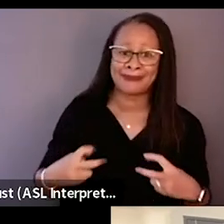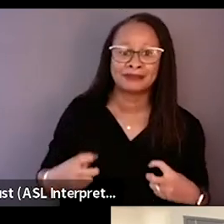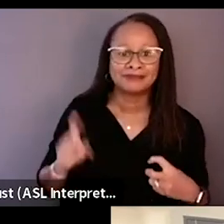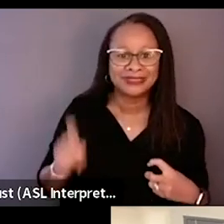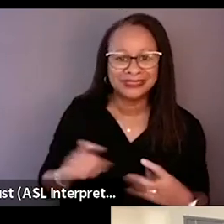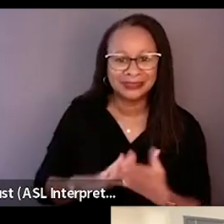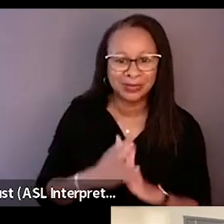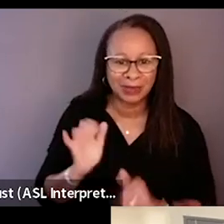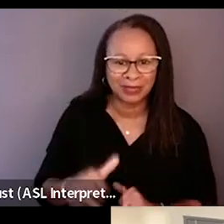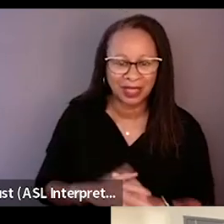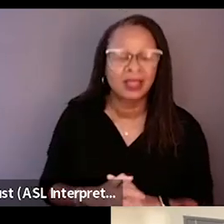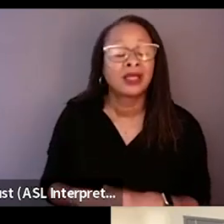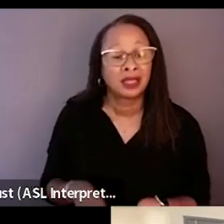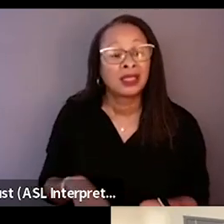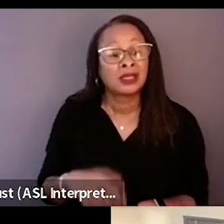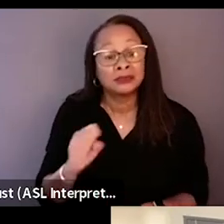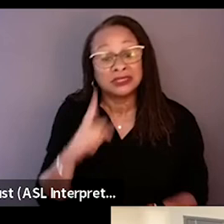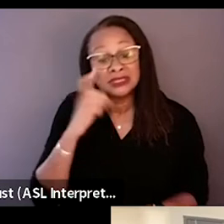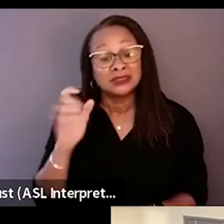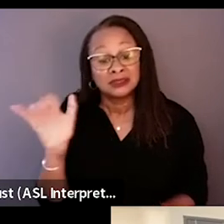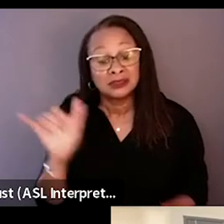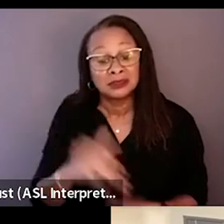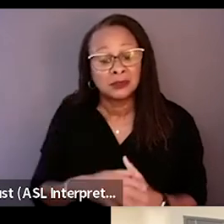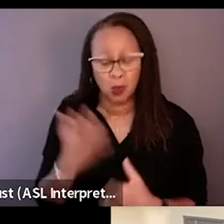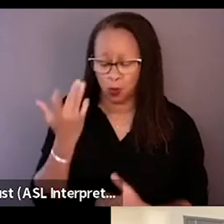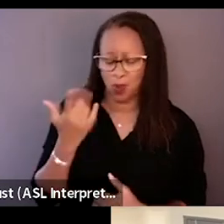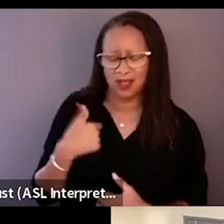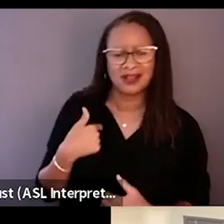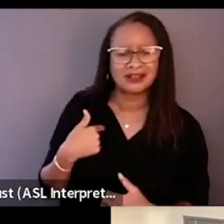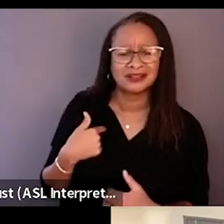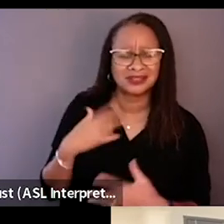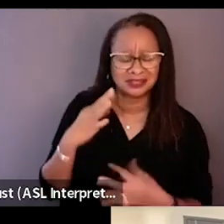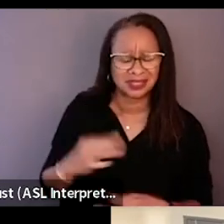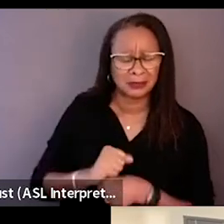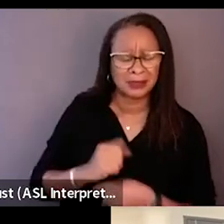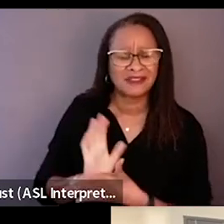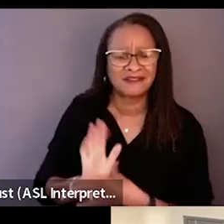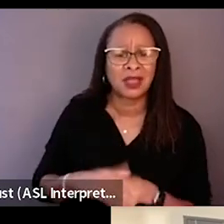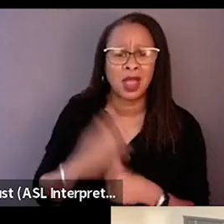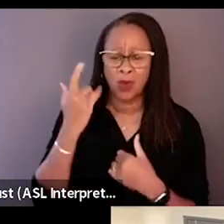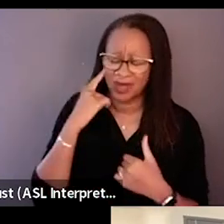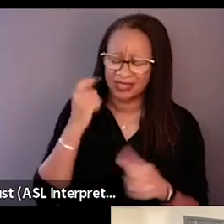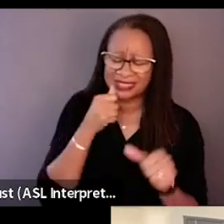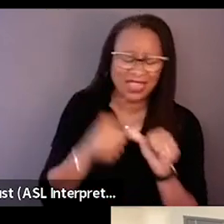because it's like, why am I making this film? Why do I think this is a love letter to Bad Axe?